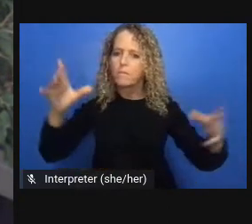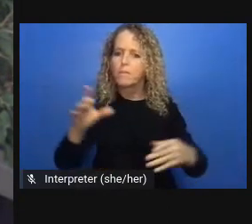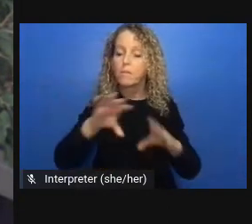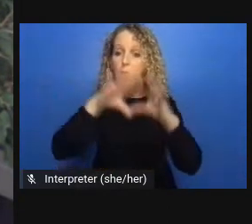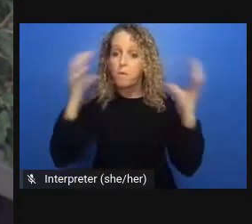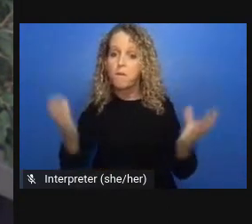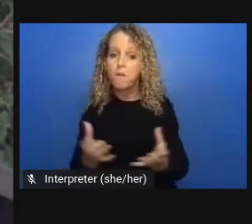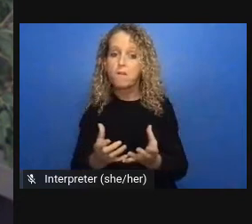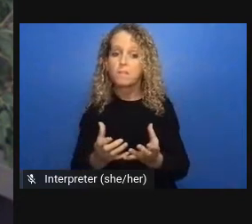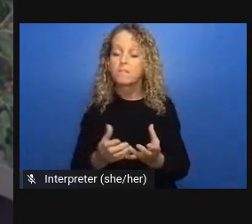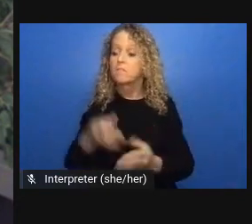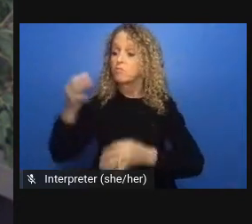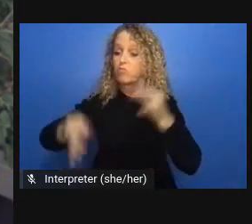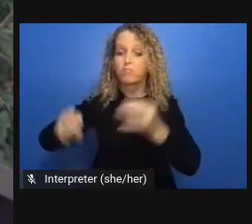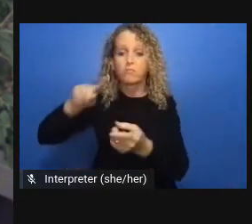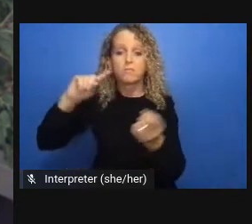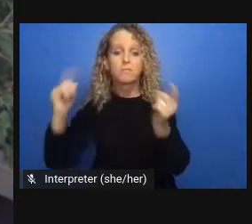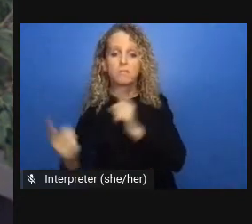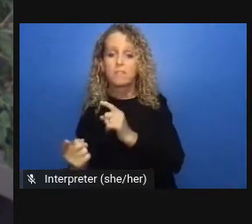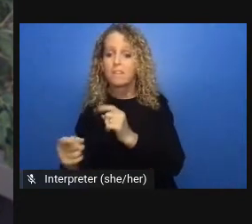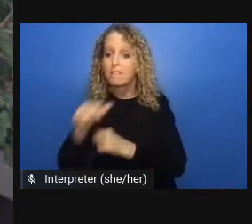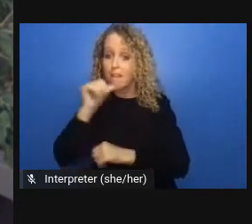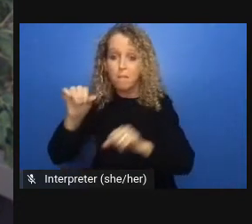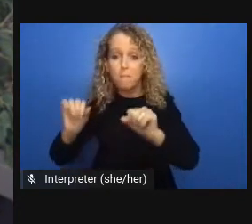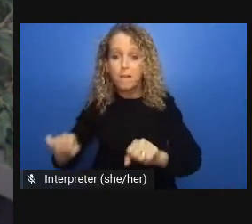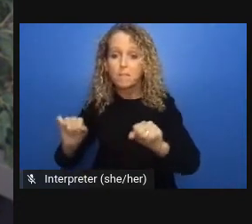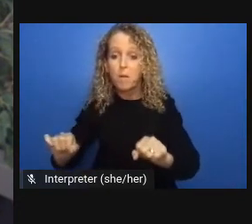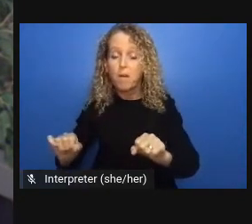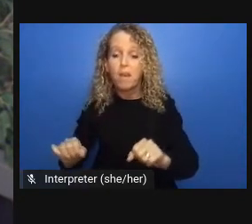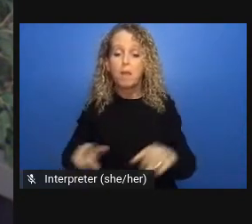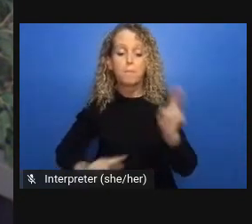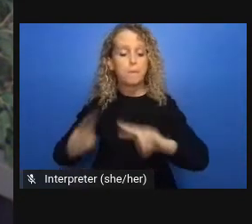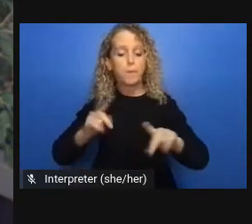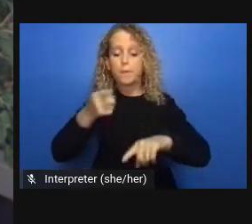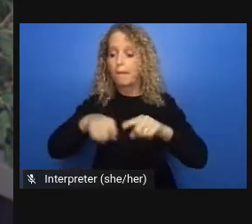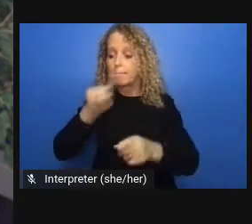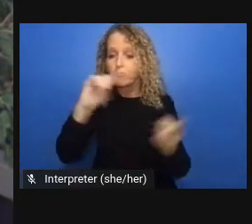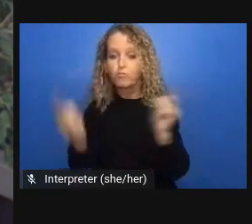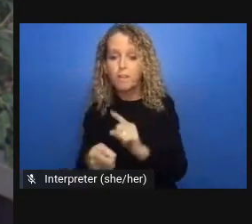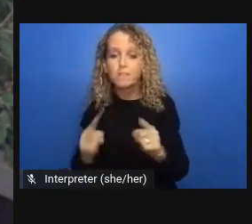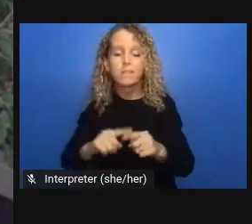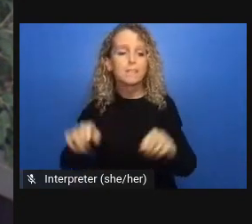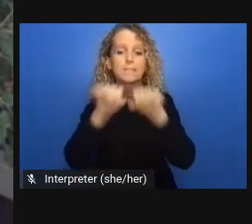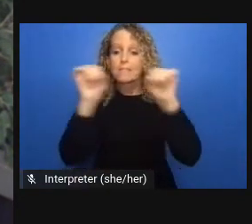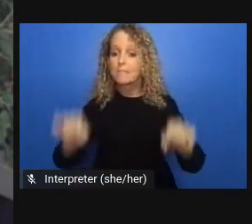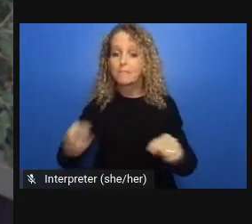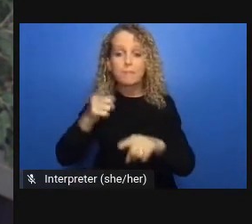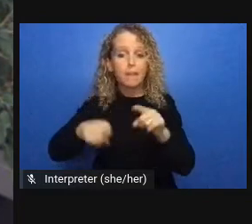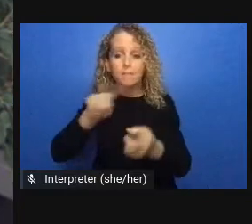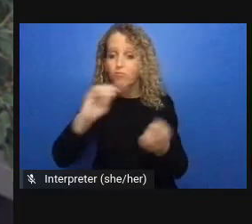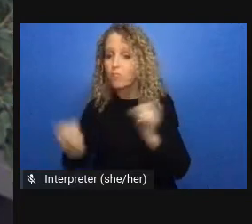if we can instantly invest 110 million into covid research we can afford universal pharmacare